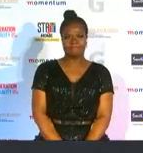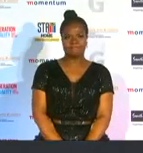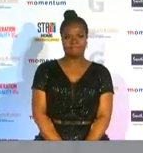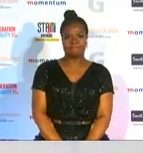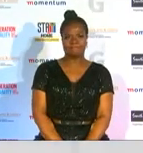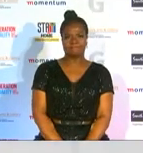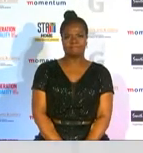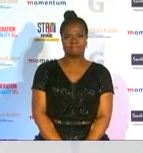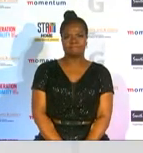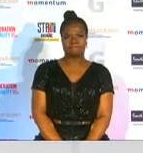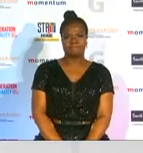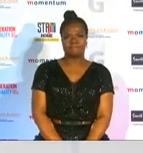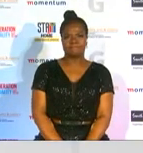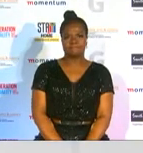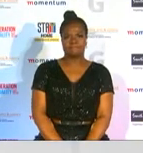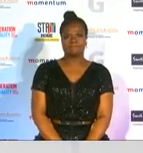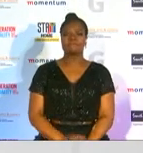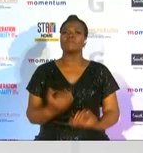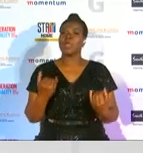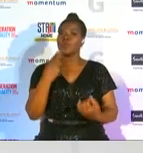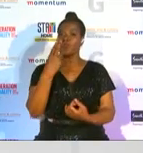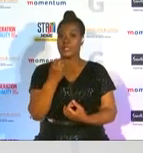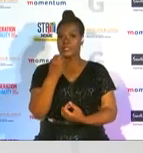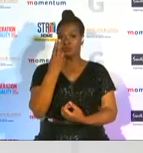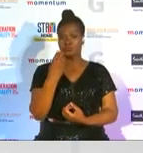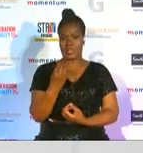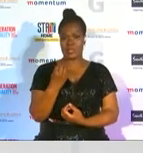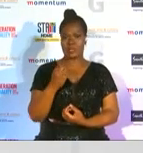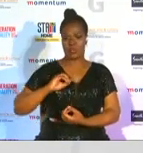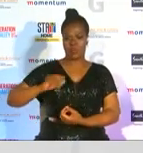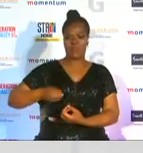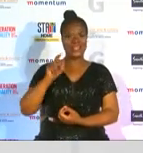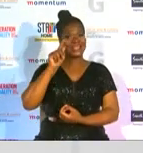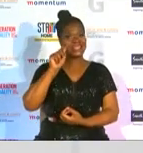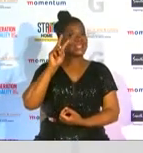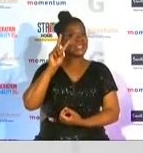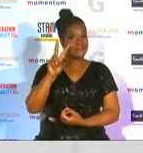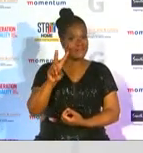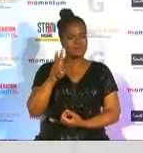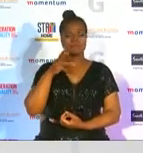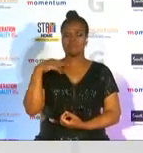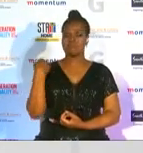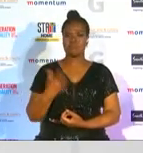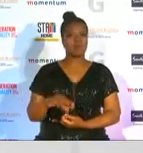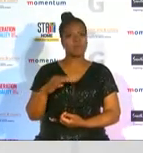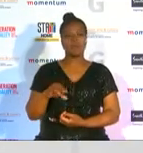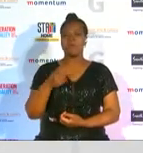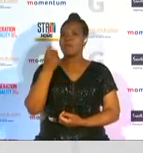and we can all admit that the 2020 woman in tv is definitely someone who has cemented her place